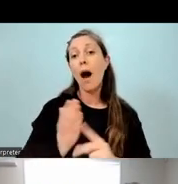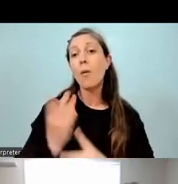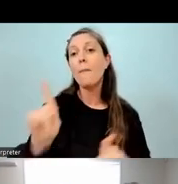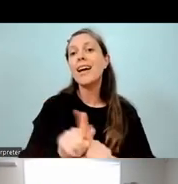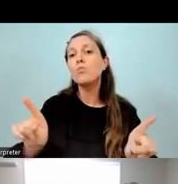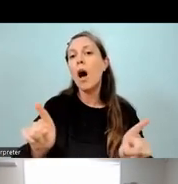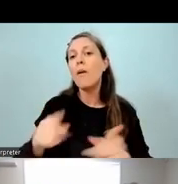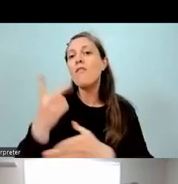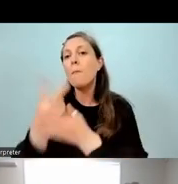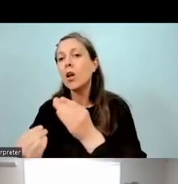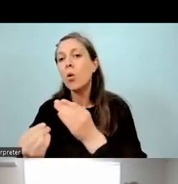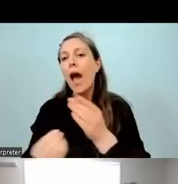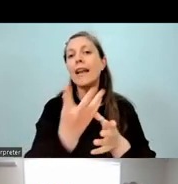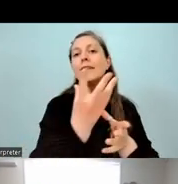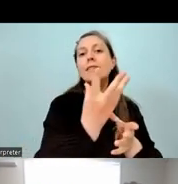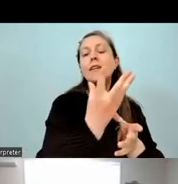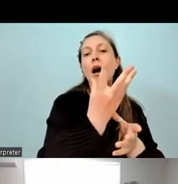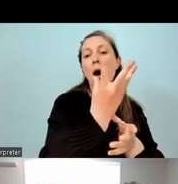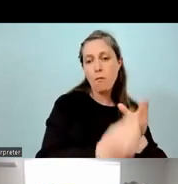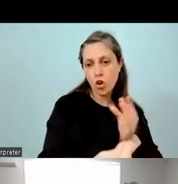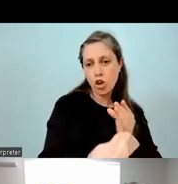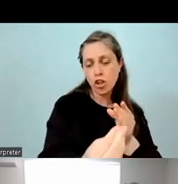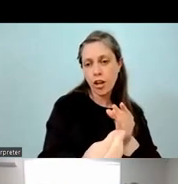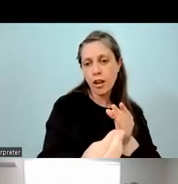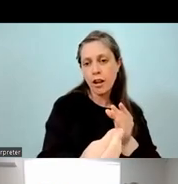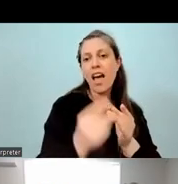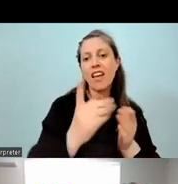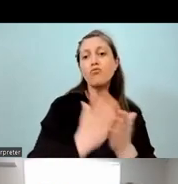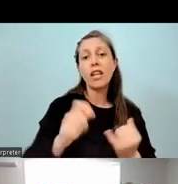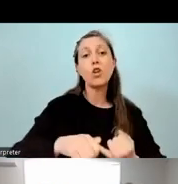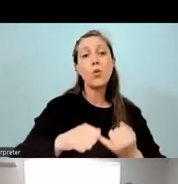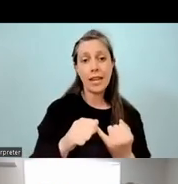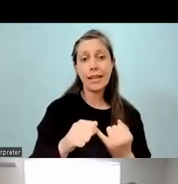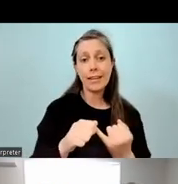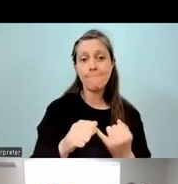or Māori medium pathway as well, which is very unique in kāhui akos, and especially in the city of Auckland.